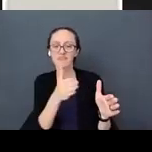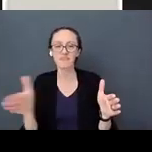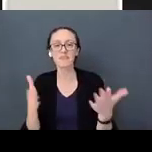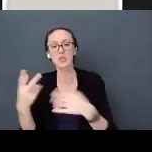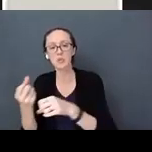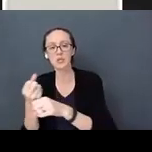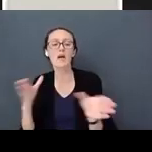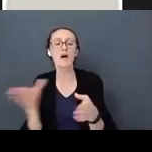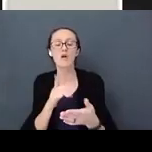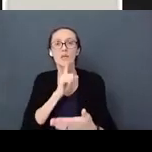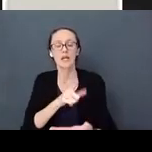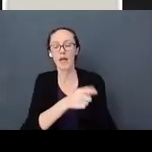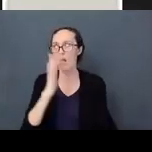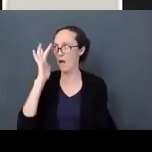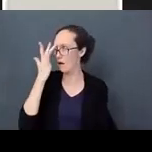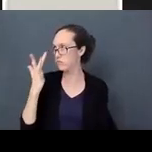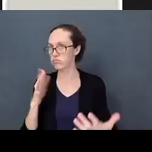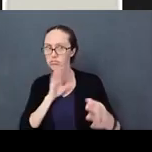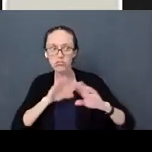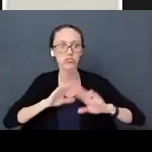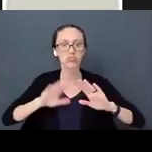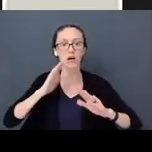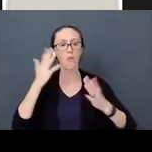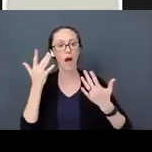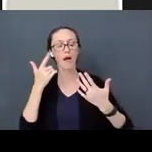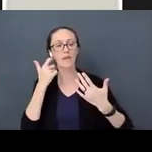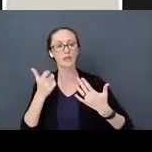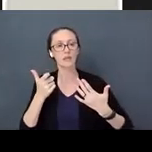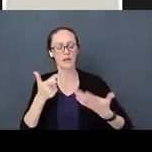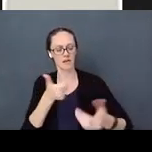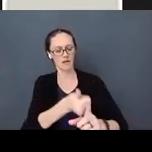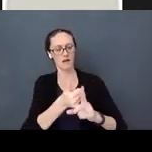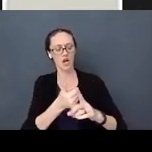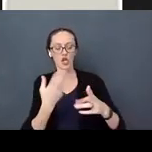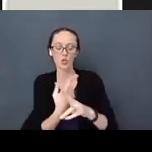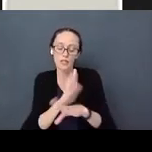They are irritable because they want to achieve this skill. They are using all the energy they